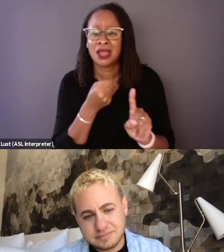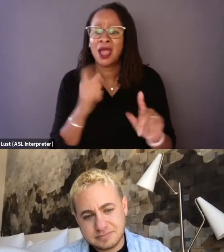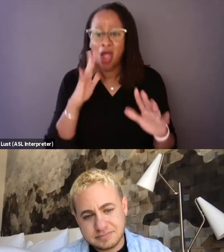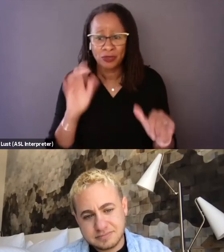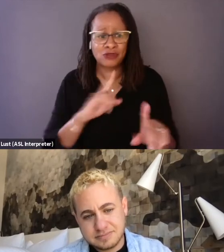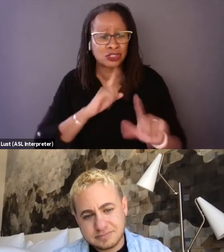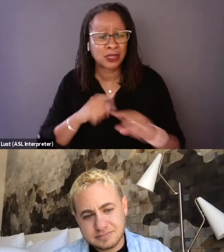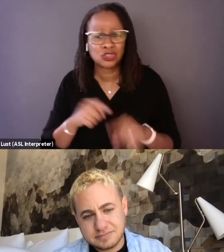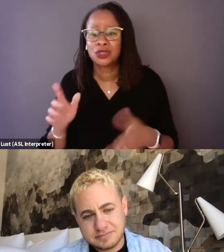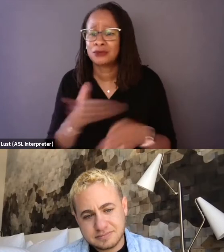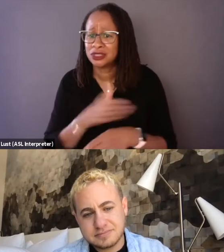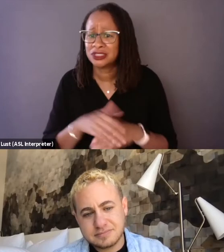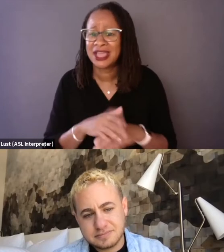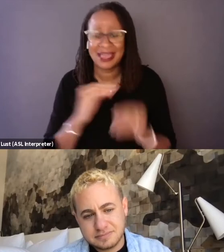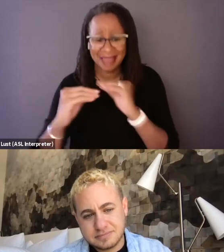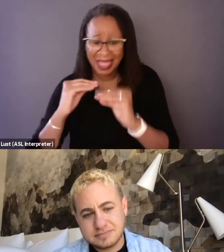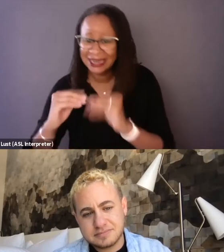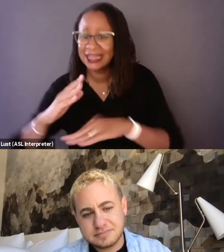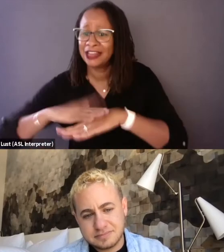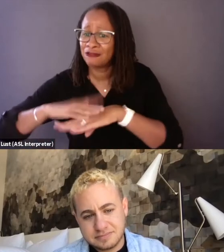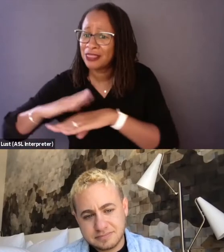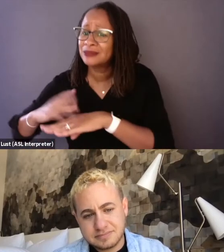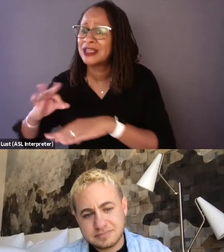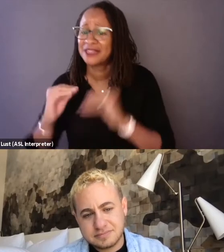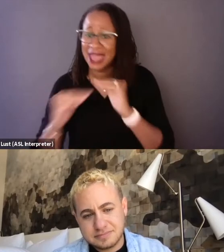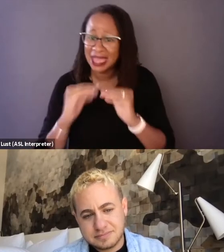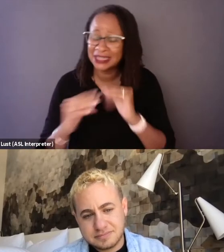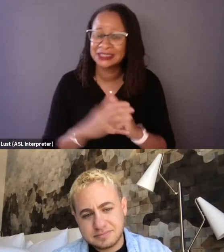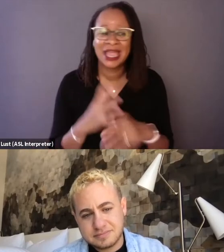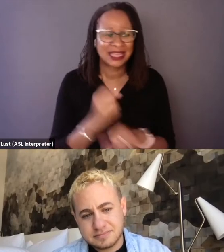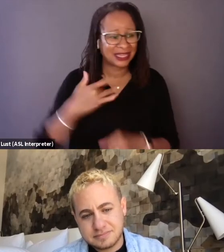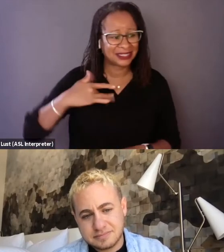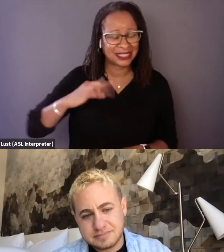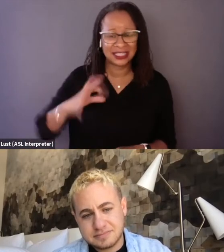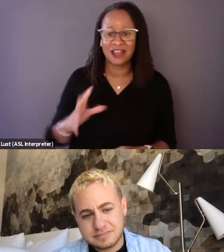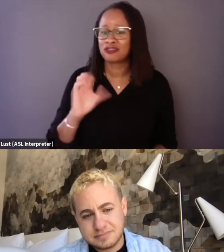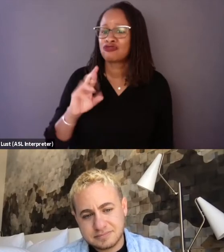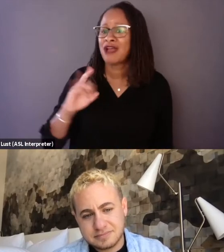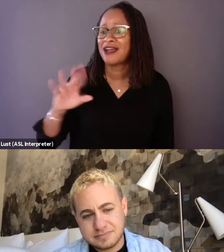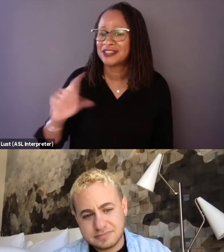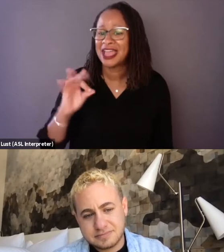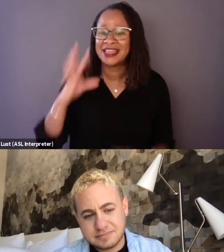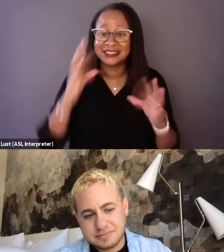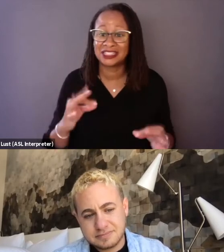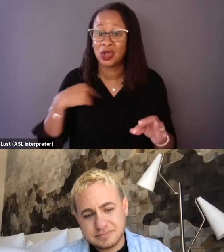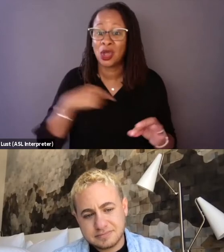hopefully you do respond to the edit and the rhythms of the edit and get a sense of the craft and the intention we put into it. And hopefully you just sit there